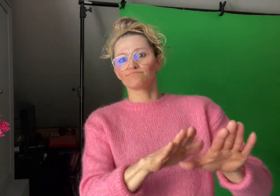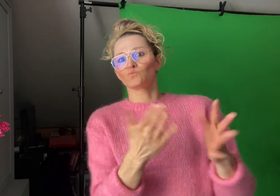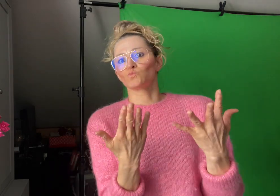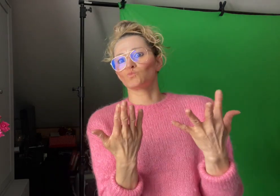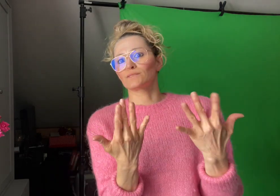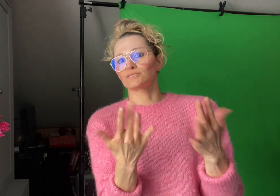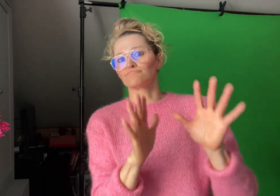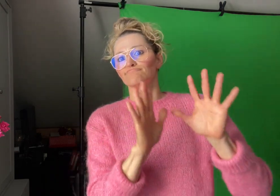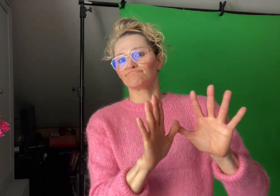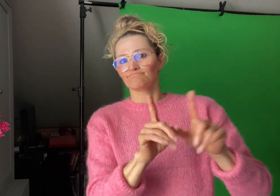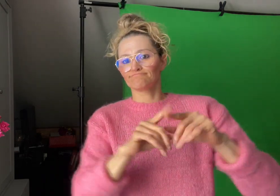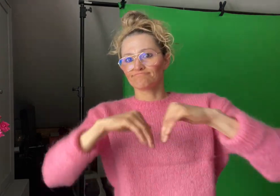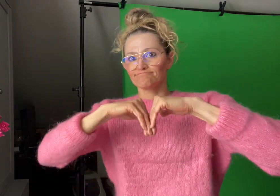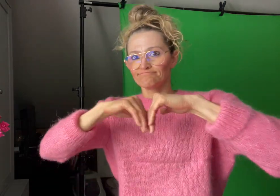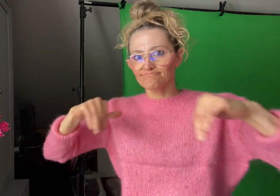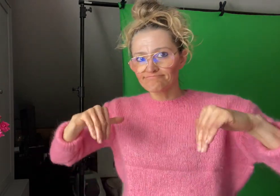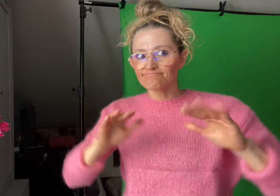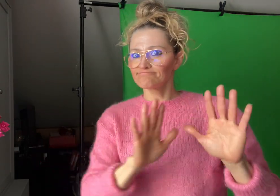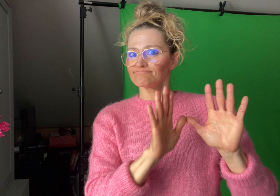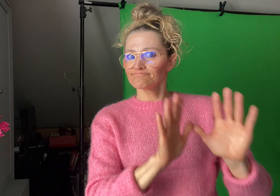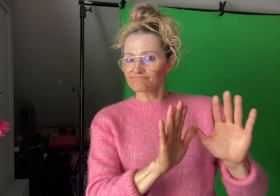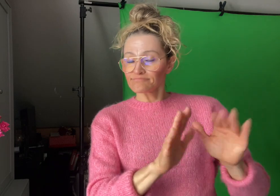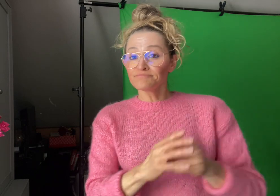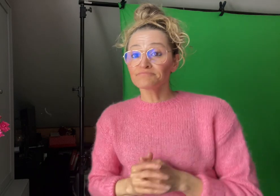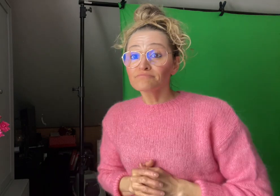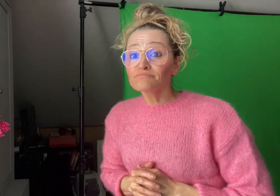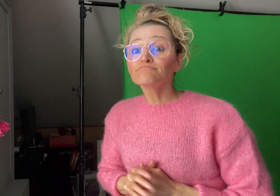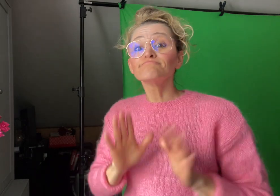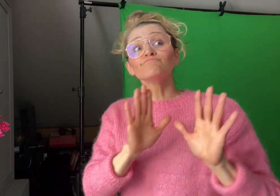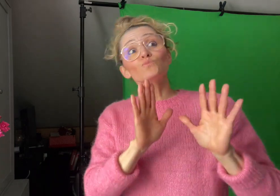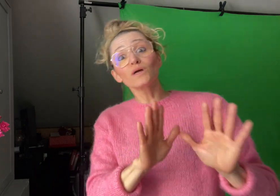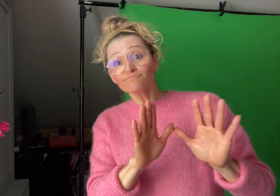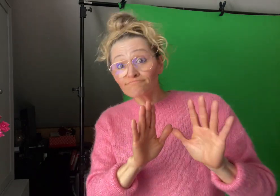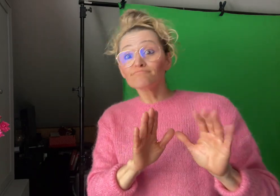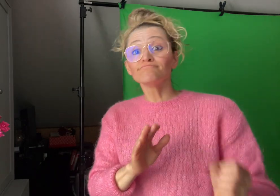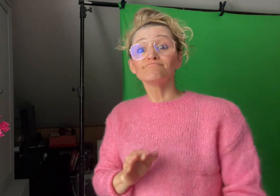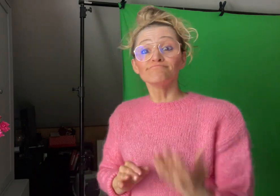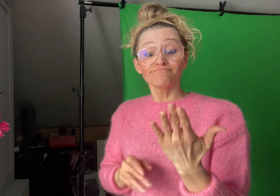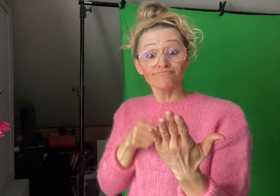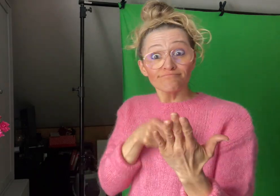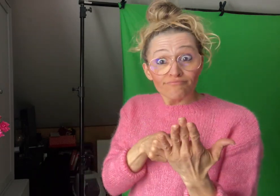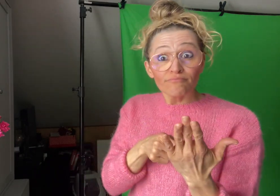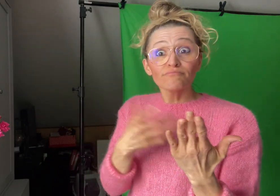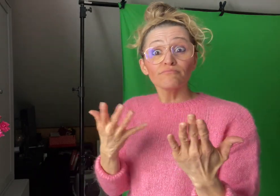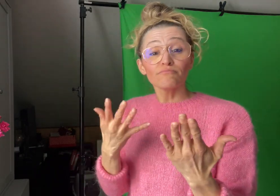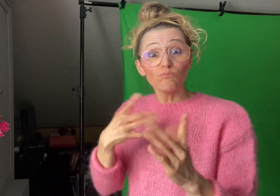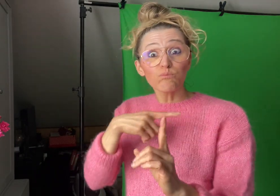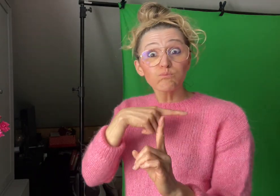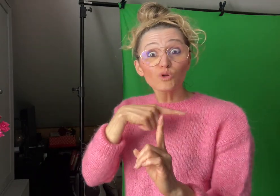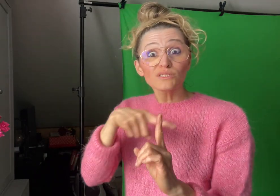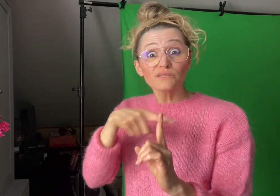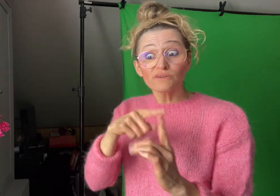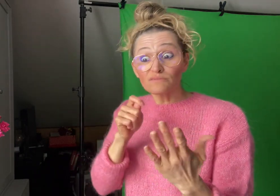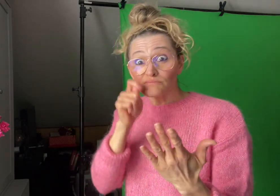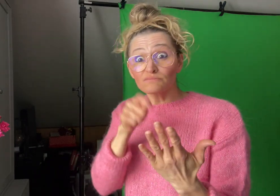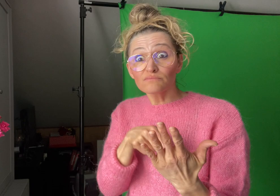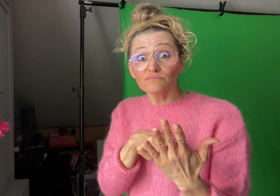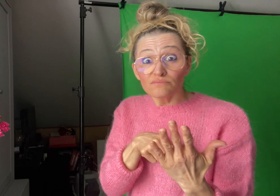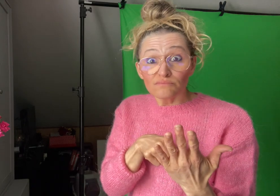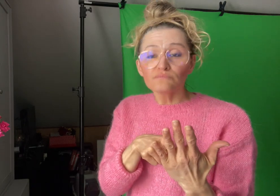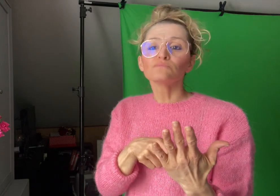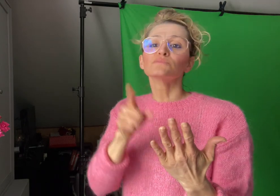will be sent to the hospital for further treatment. Should